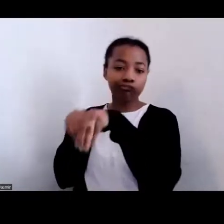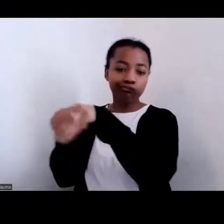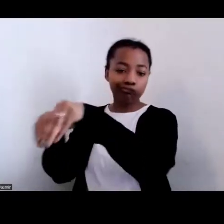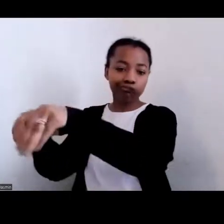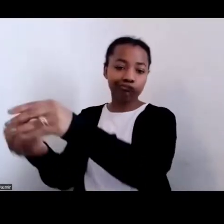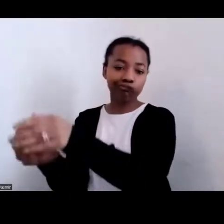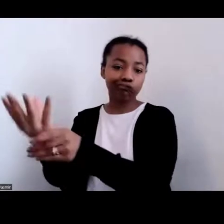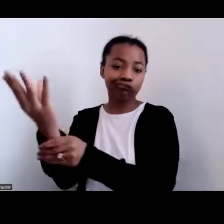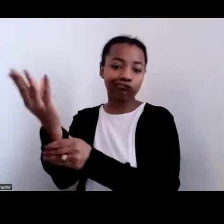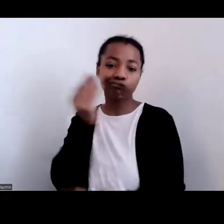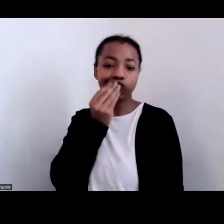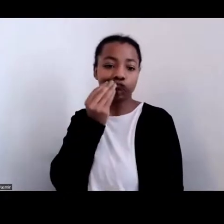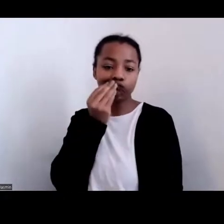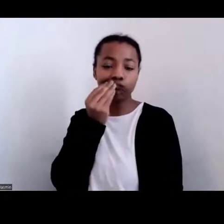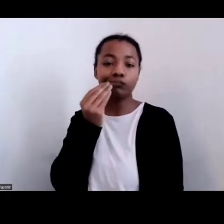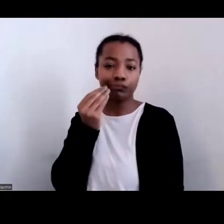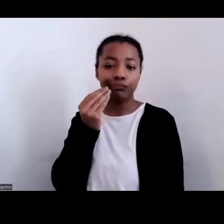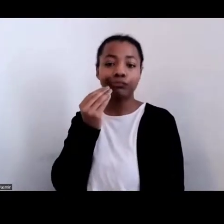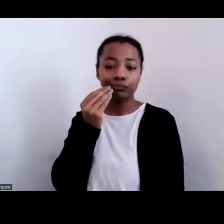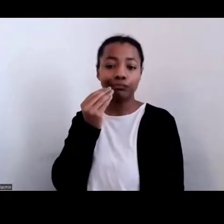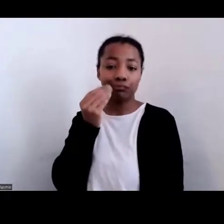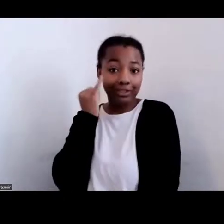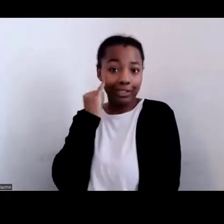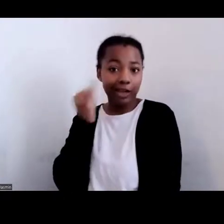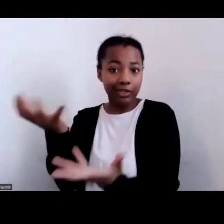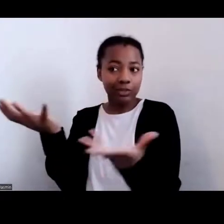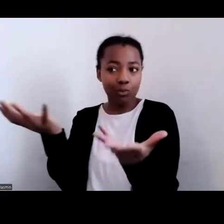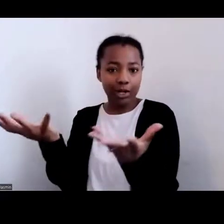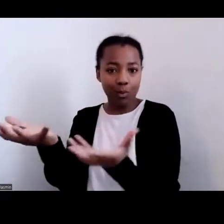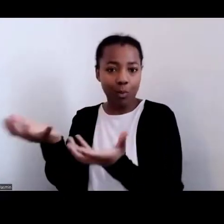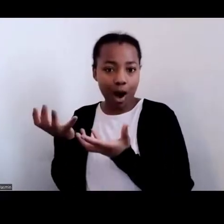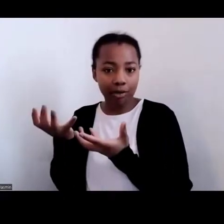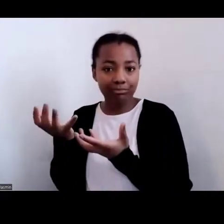I for many years have tried to garden. It didn't work for me.